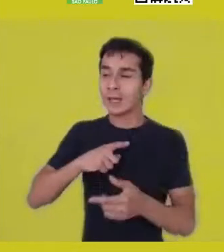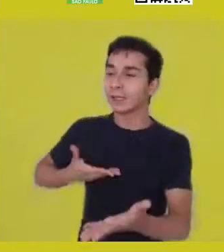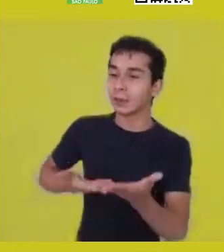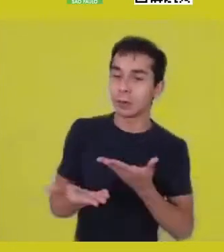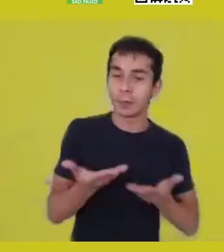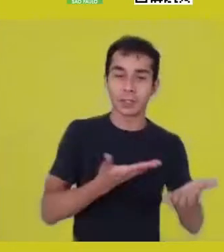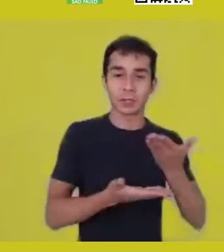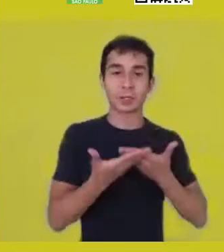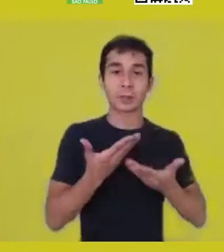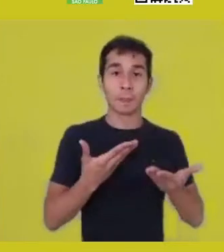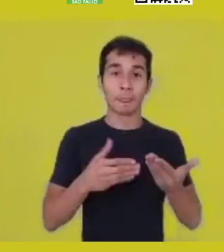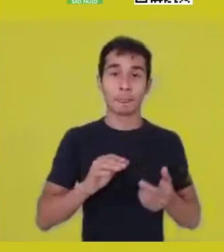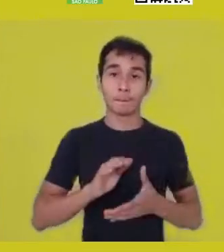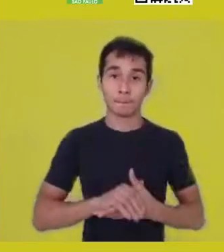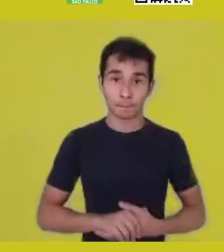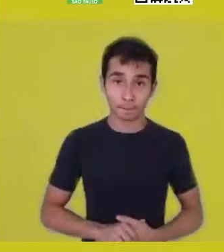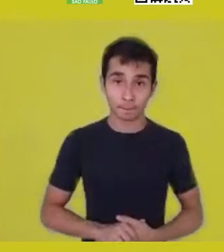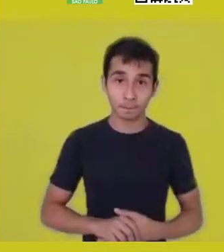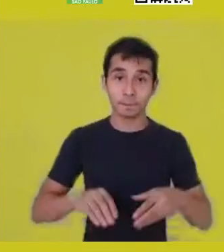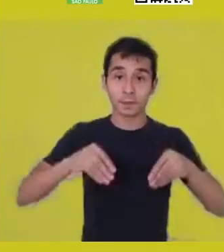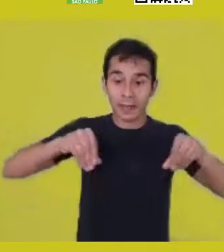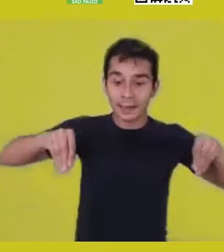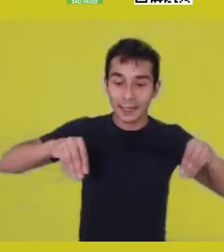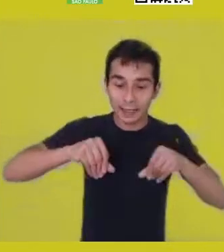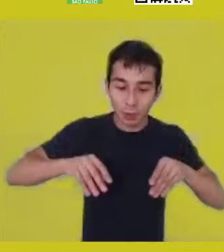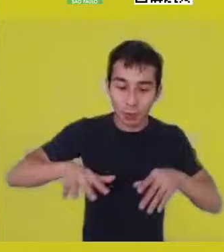because it brings in itself all the transformation elements,